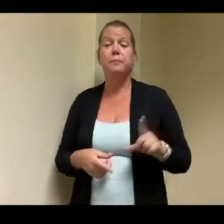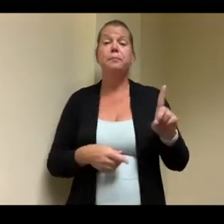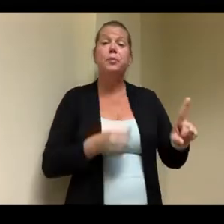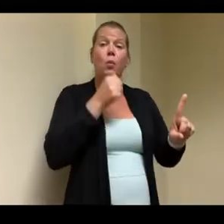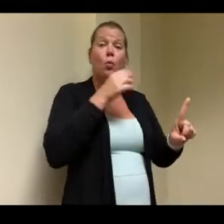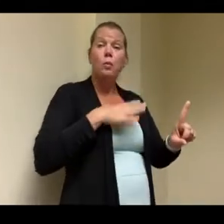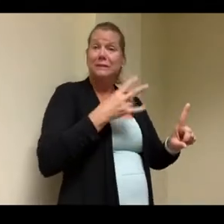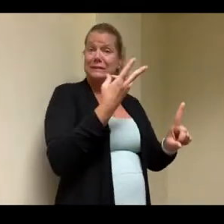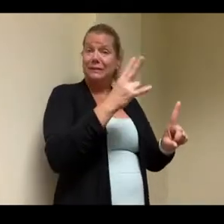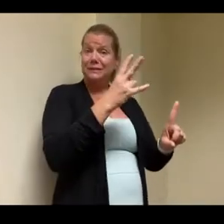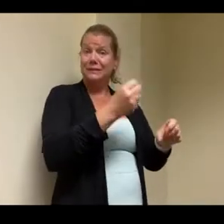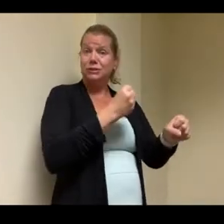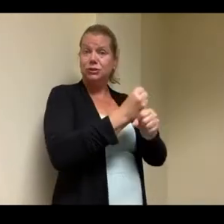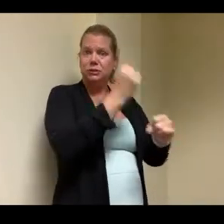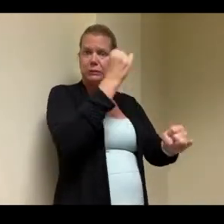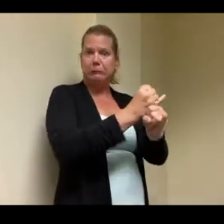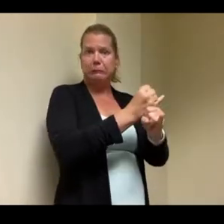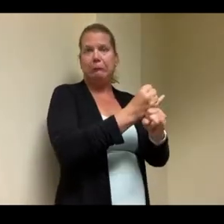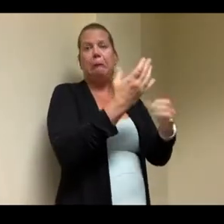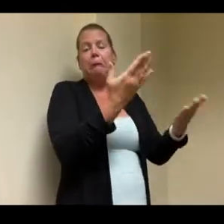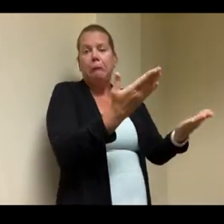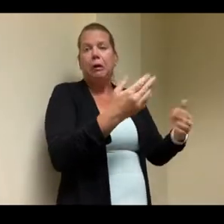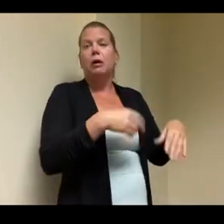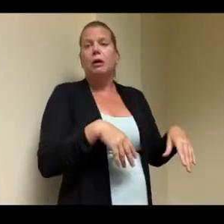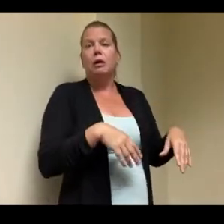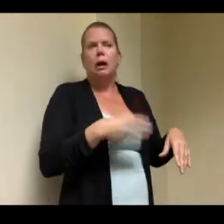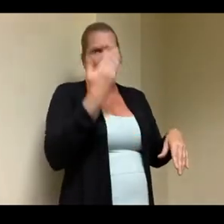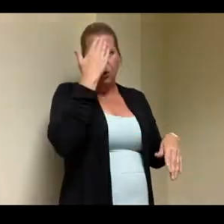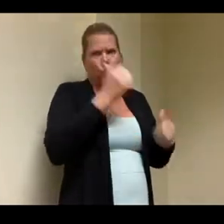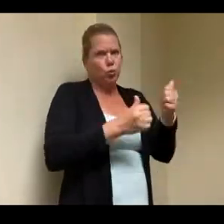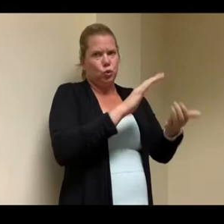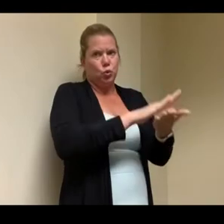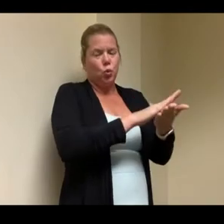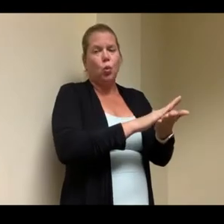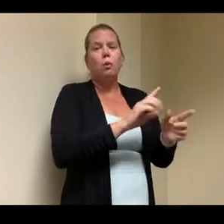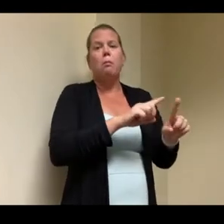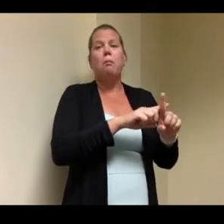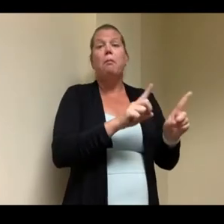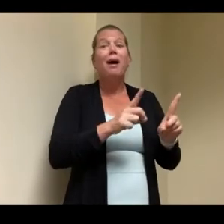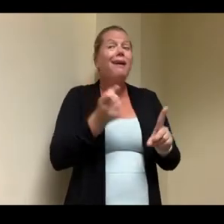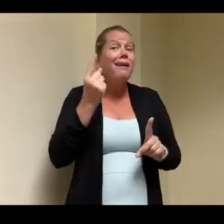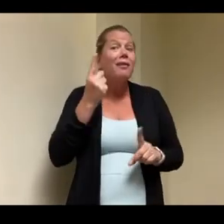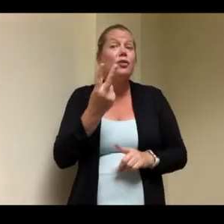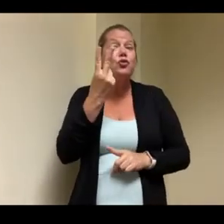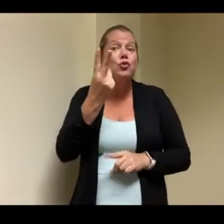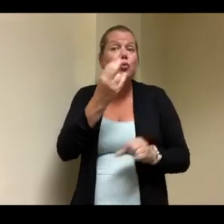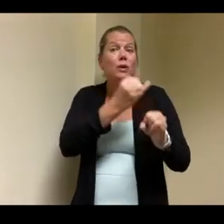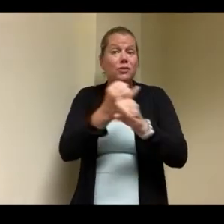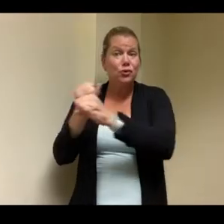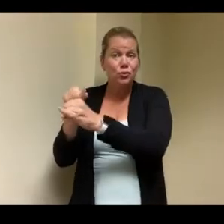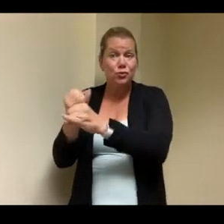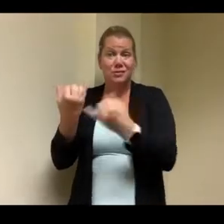um rent them in hogan there are two there's still two institutions that are